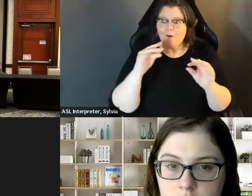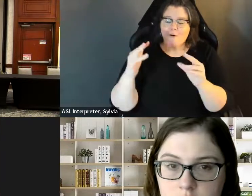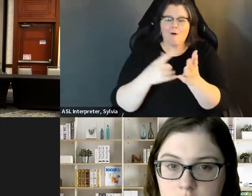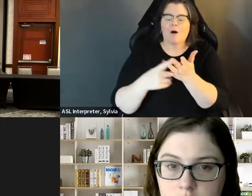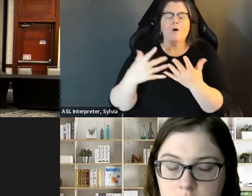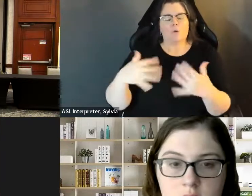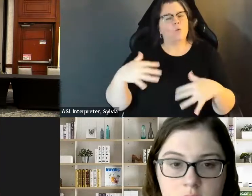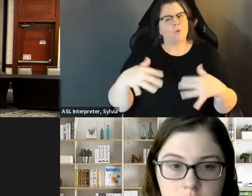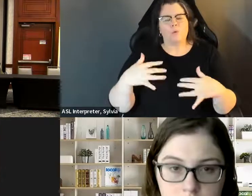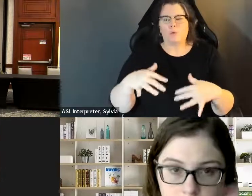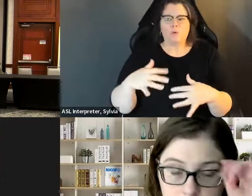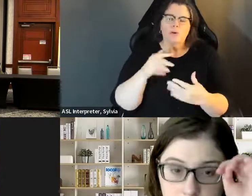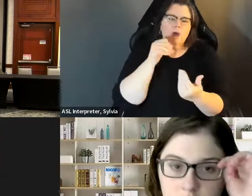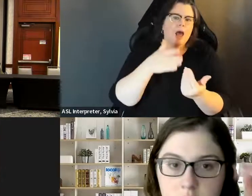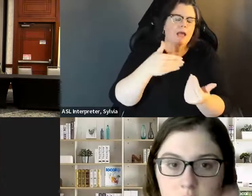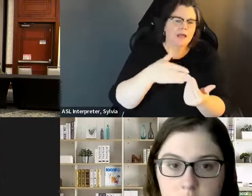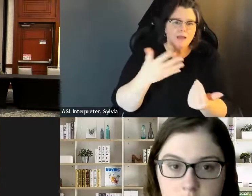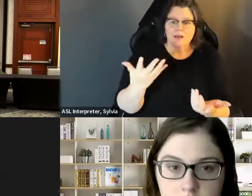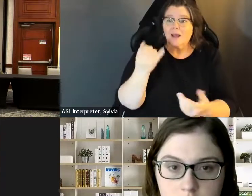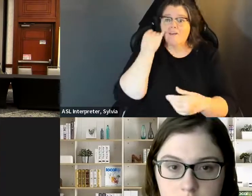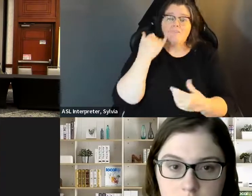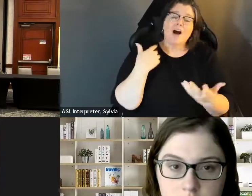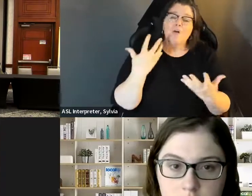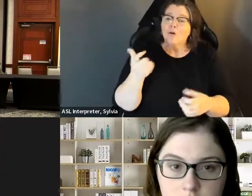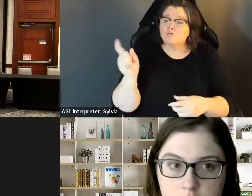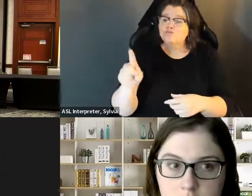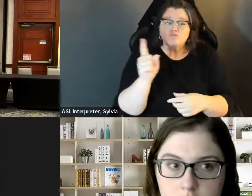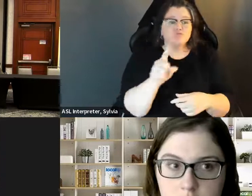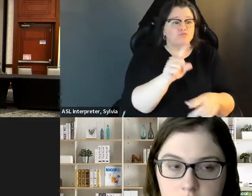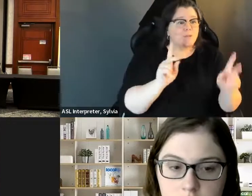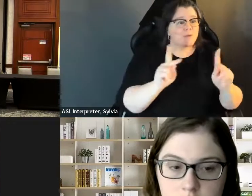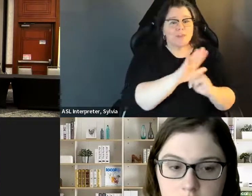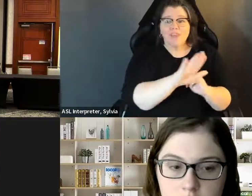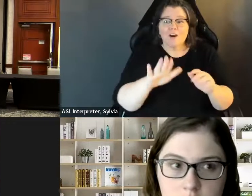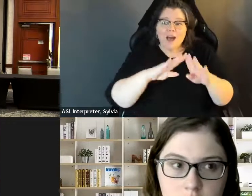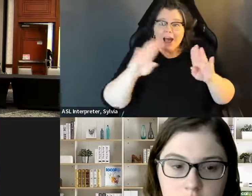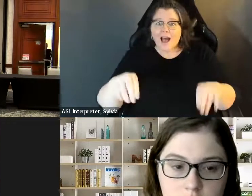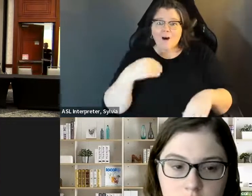debates or going out and talking to people was a big barrier in itself. I had somebody with me because it's They go in and get it. I pay for them at, or that kind of thing, and so so doing, you know, like debates, or going out and talking to people with a big barrier in itself I had somebody with me because it's, not like I can go up and knock on, someone's door if there's a step to their door. It's not like I can come and say, Oh, hey!